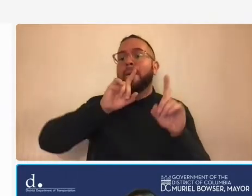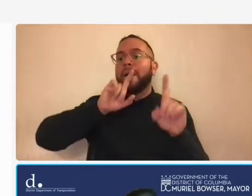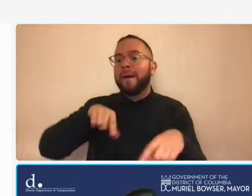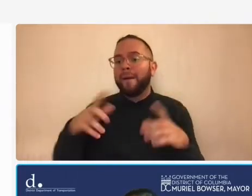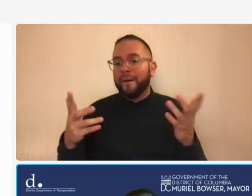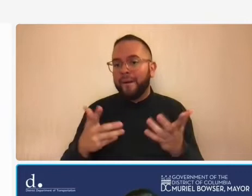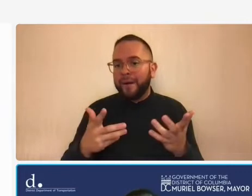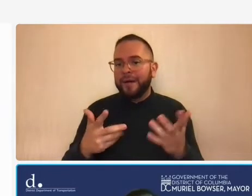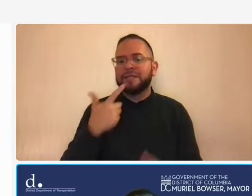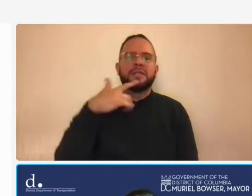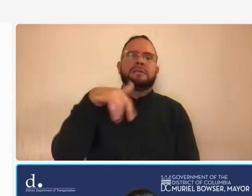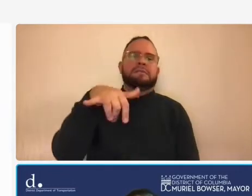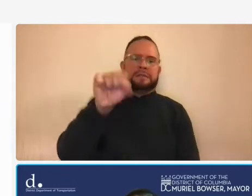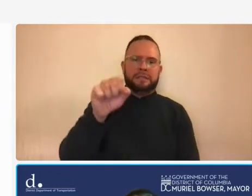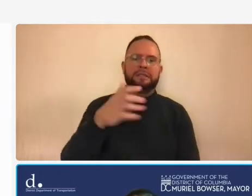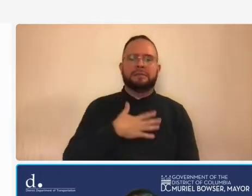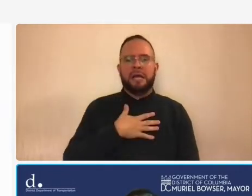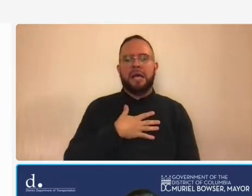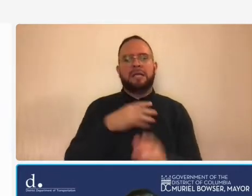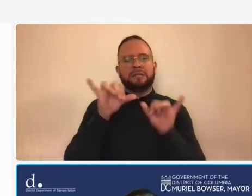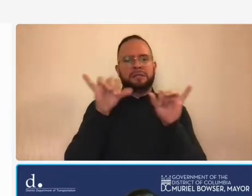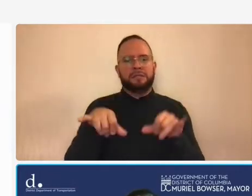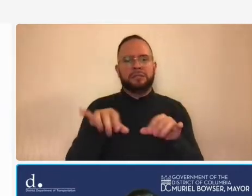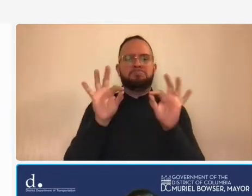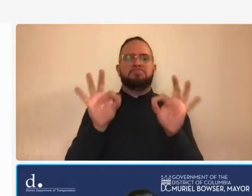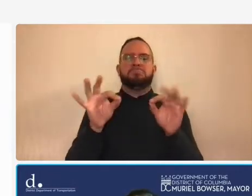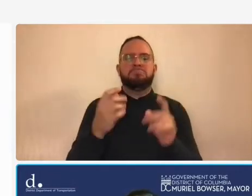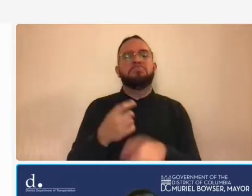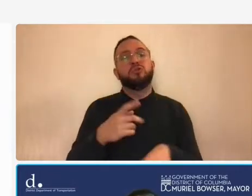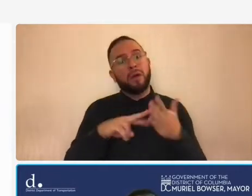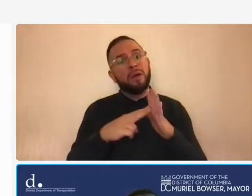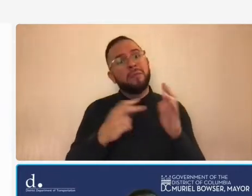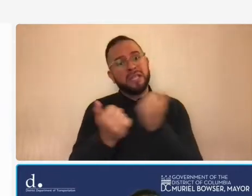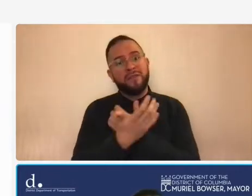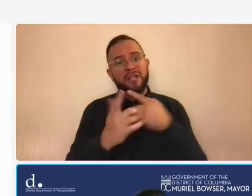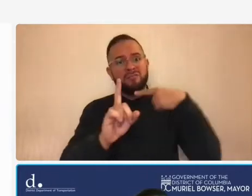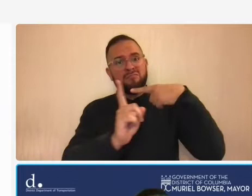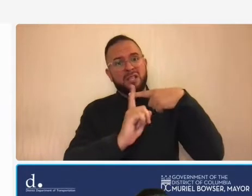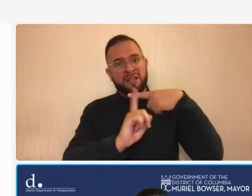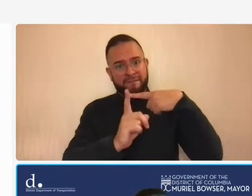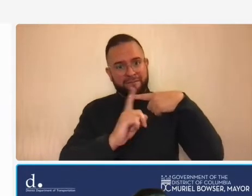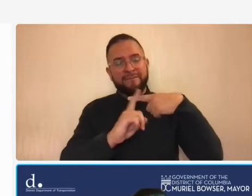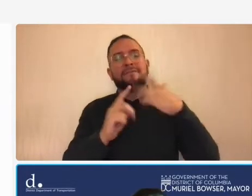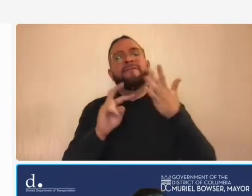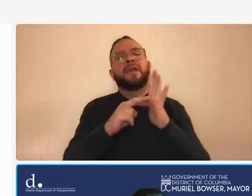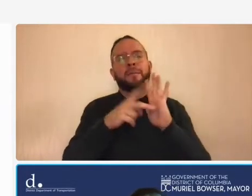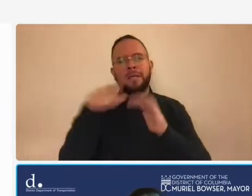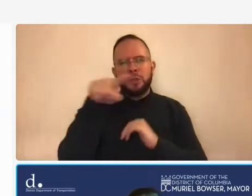said yes so if that's very positive that you um are basically aware of your capabilities of your